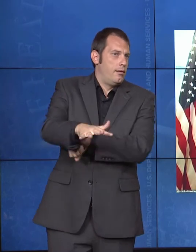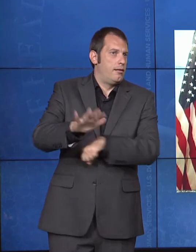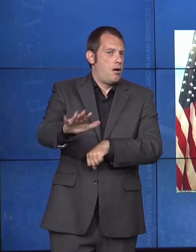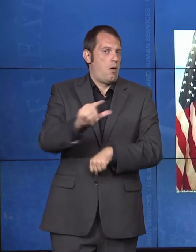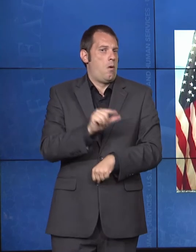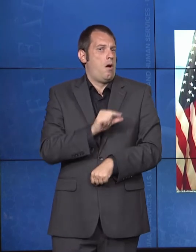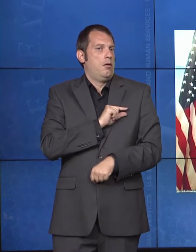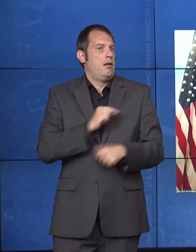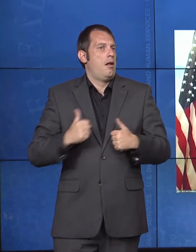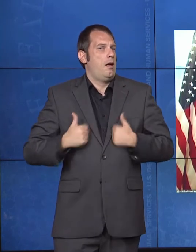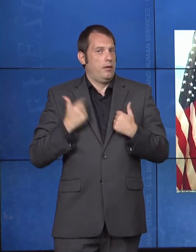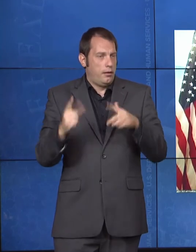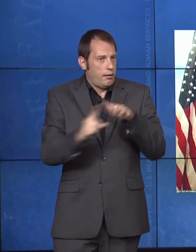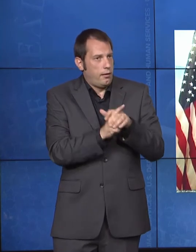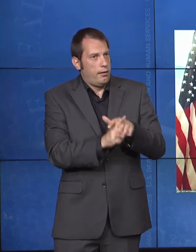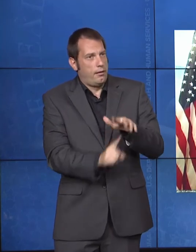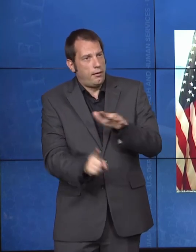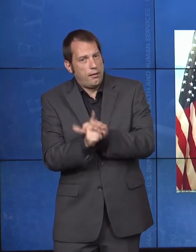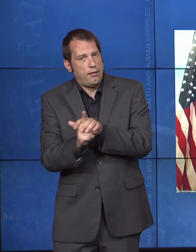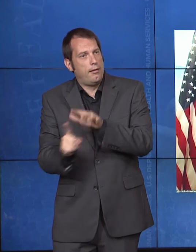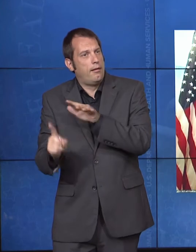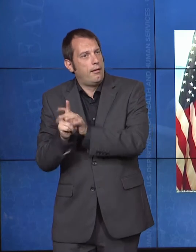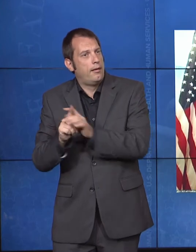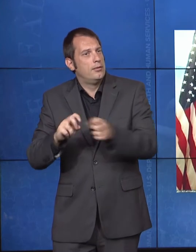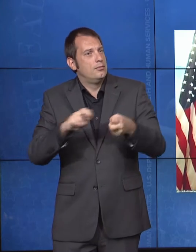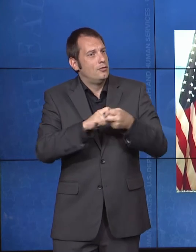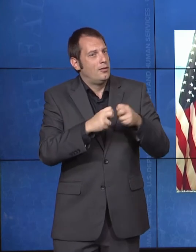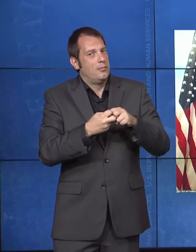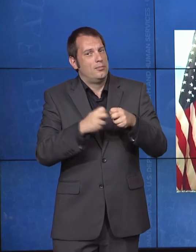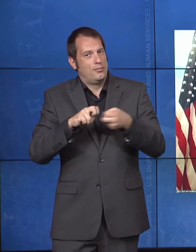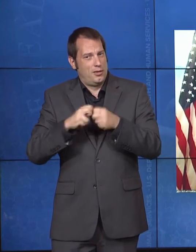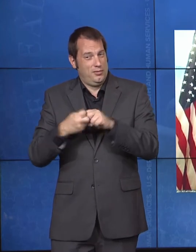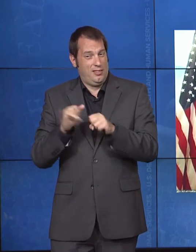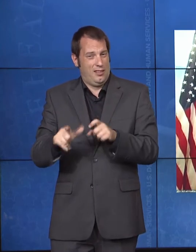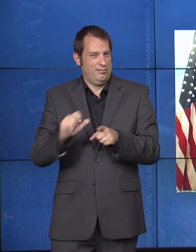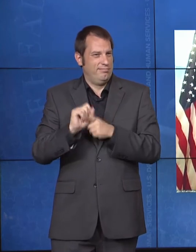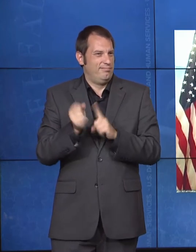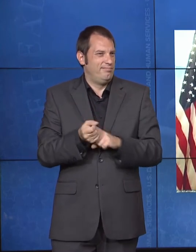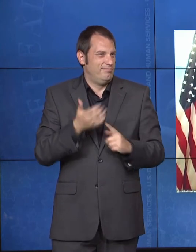There are also a number of challenges that we face in delivering healthcare, especially